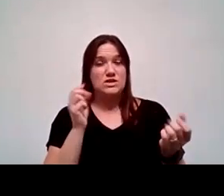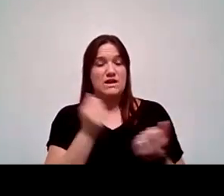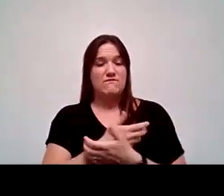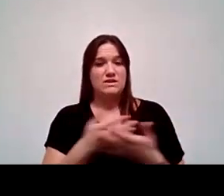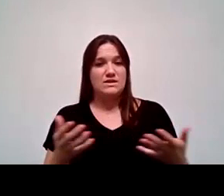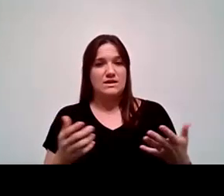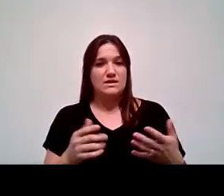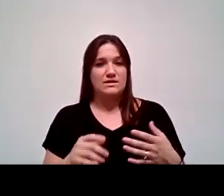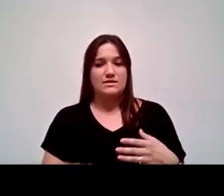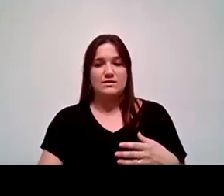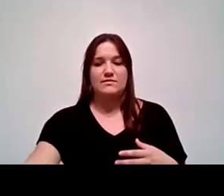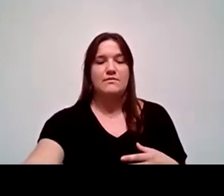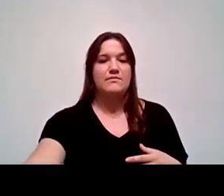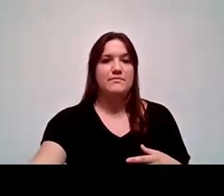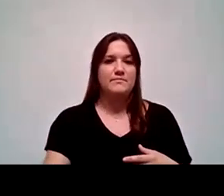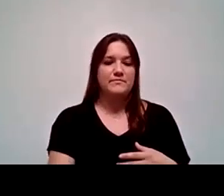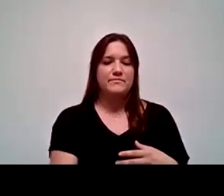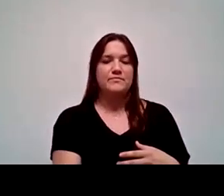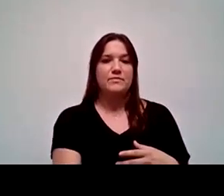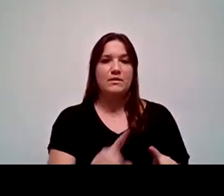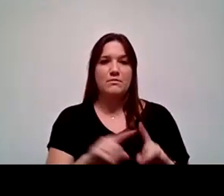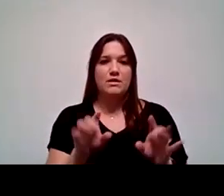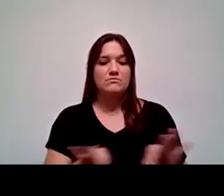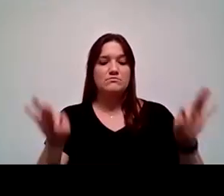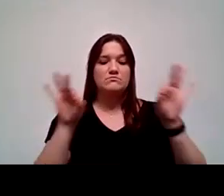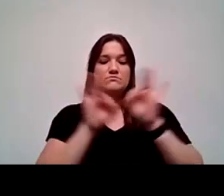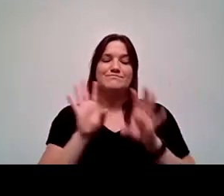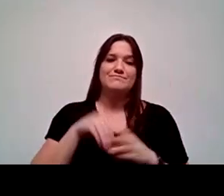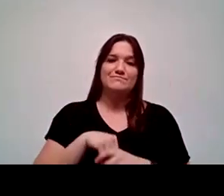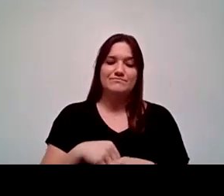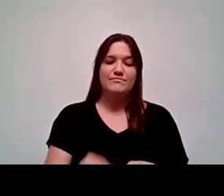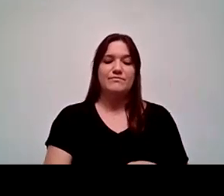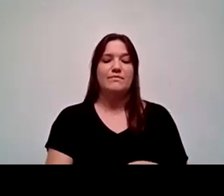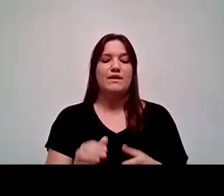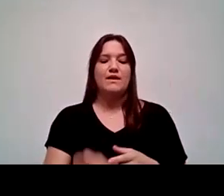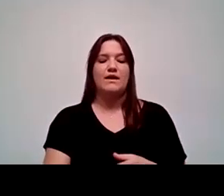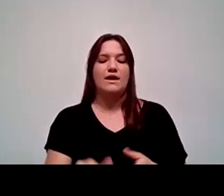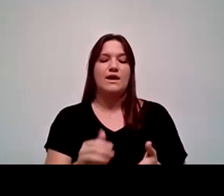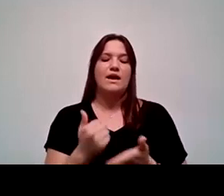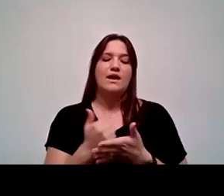But again, most importantly, like we're saying before, engagement, helping our students to feel welcome on our campuses.